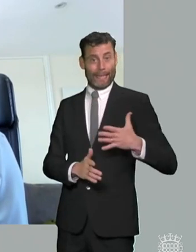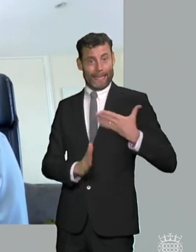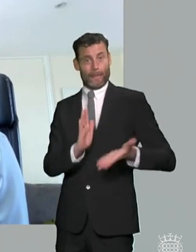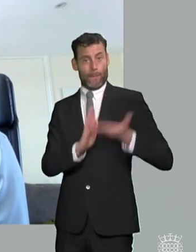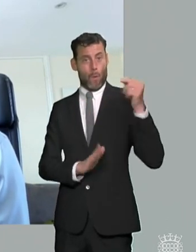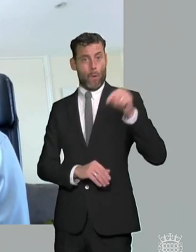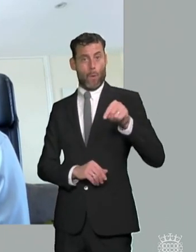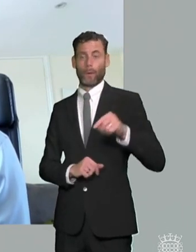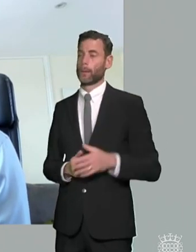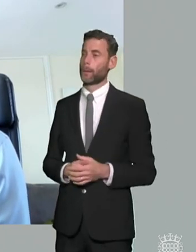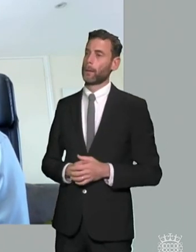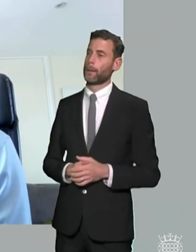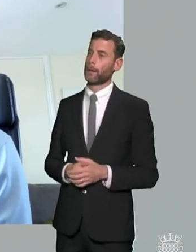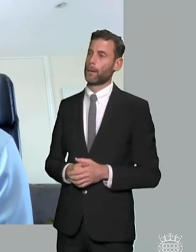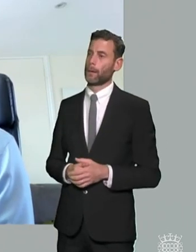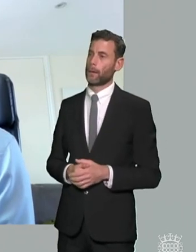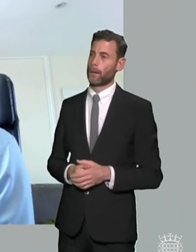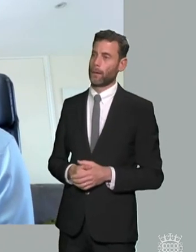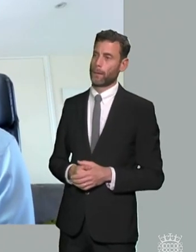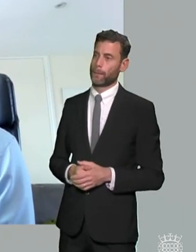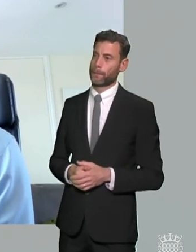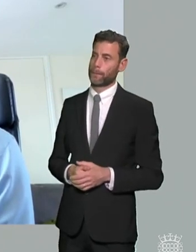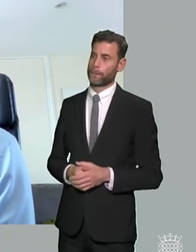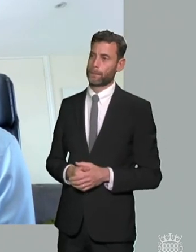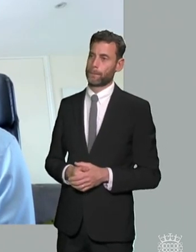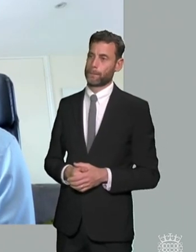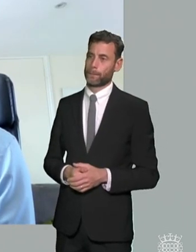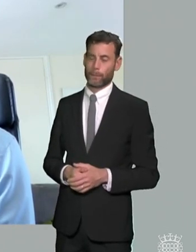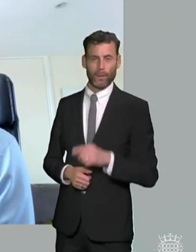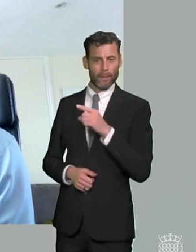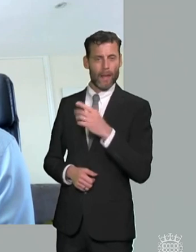yeah sure and i'll defer to there's a lot you've got a number of lawyers on this panel so i think